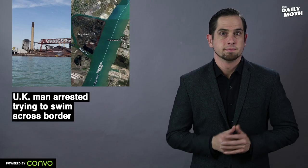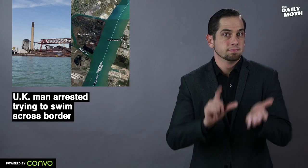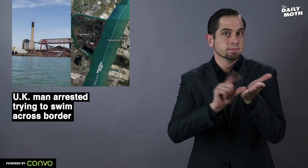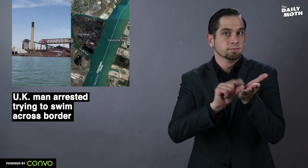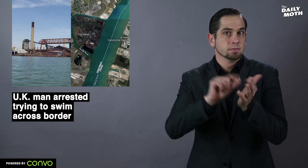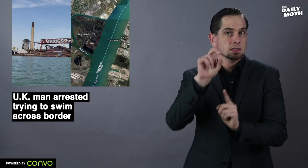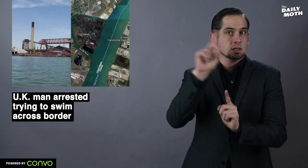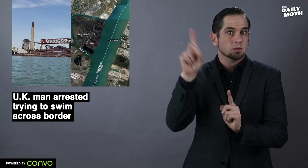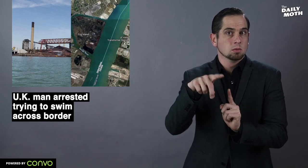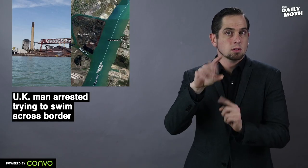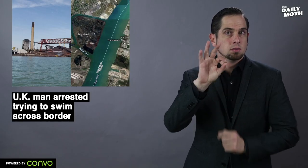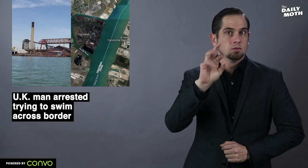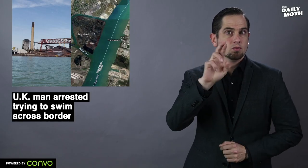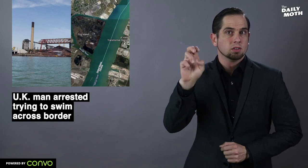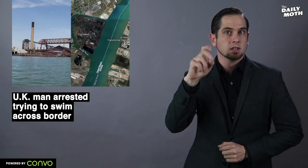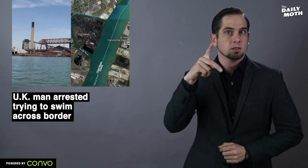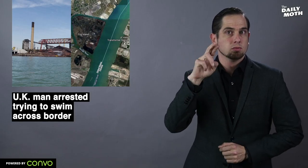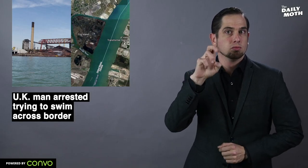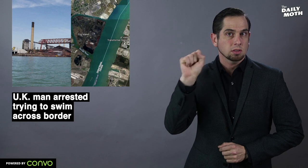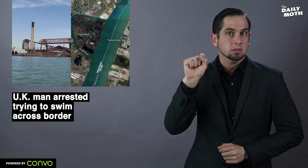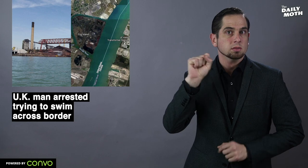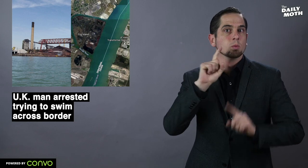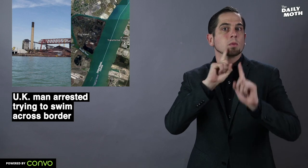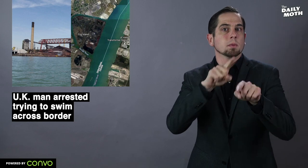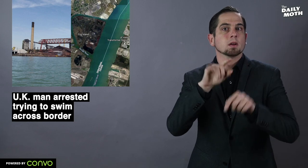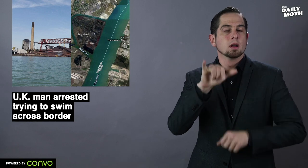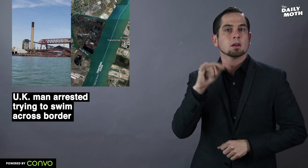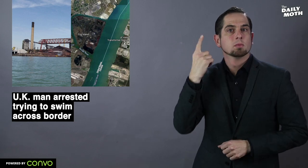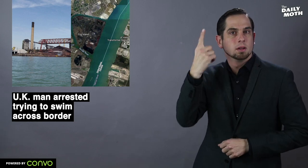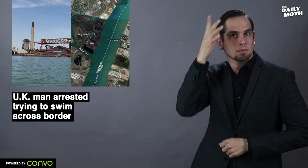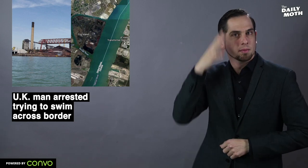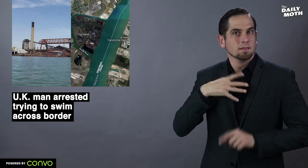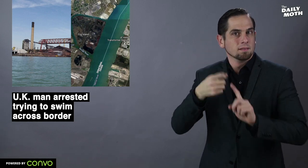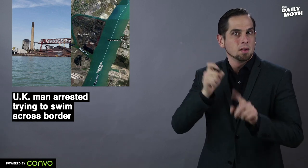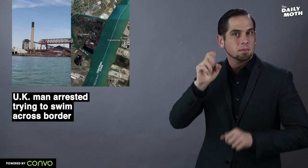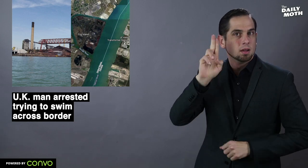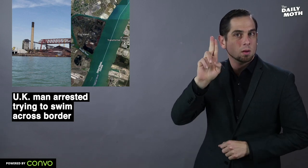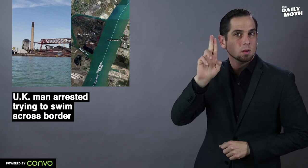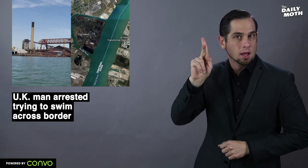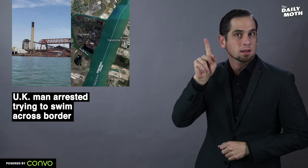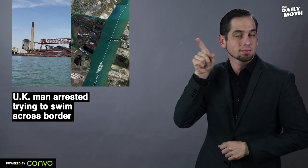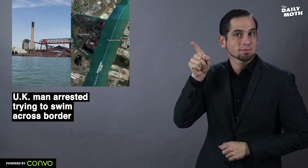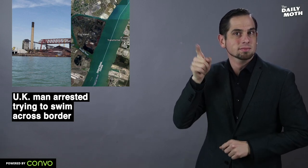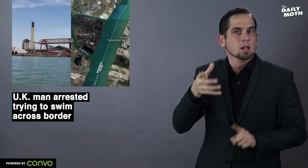The Detroit Free Press reported that a U.K. man was